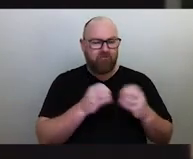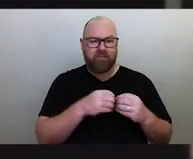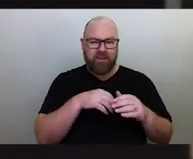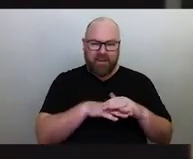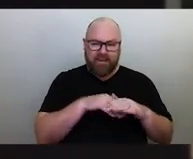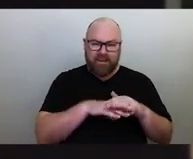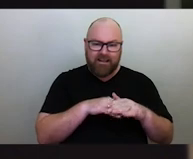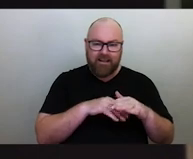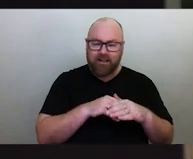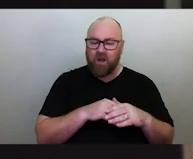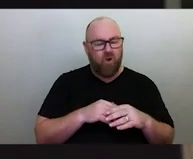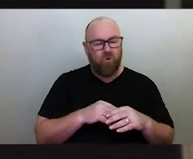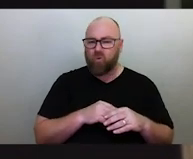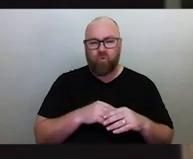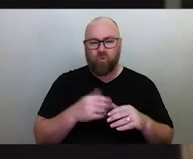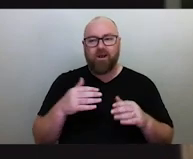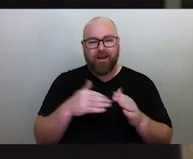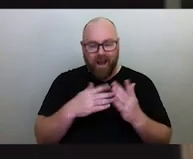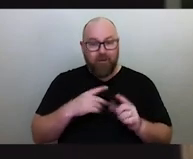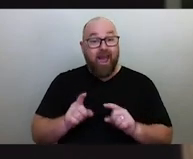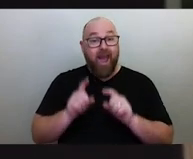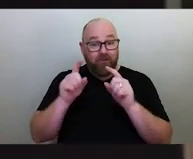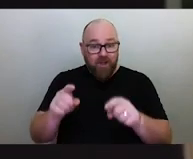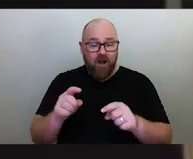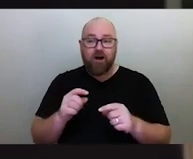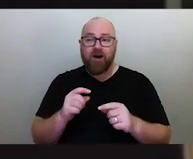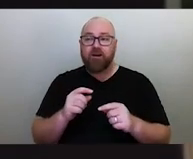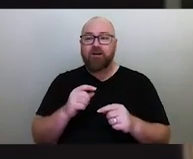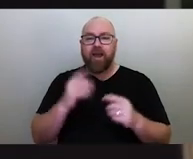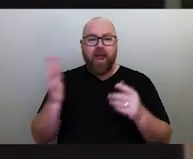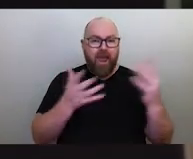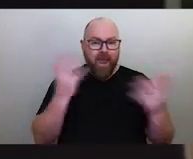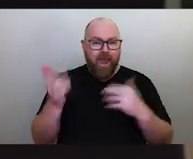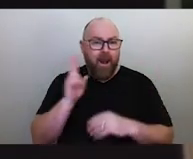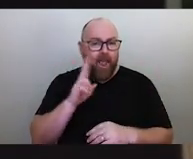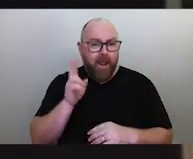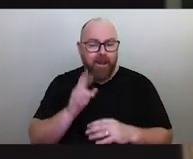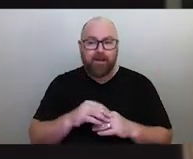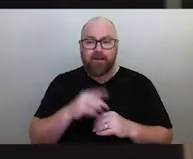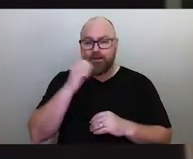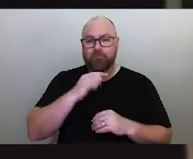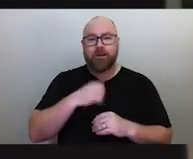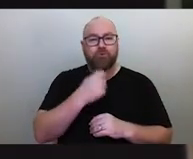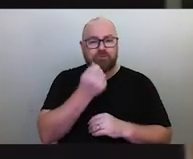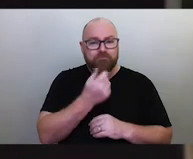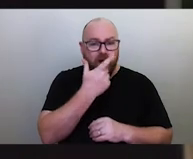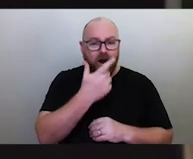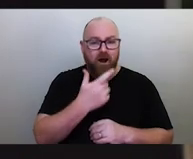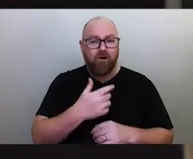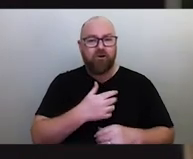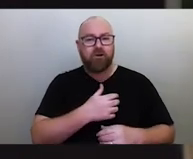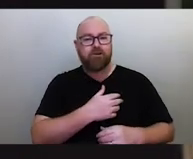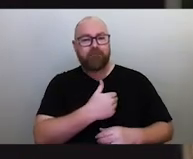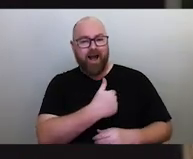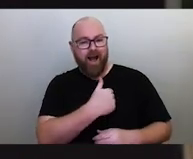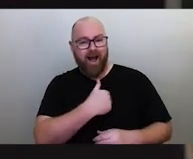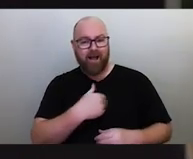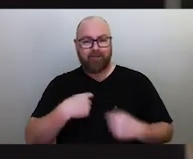It's where the air is clean. That's where people start to smile. Their heart and their lungs are being nourished by clean air.